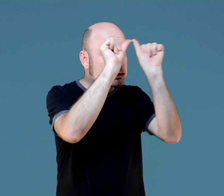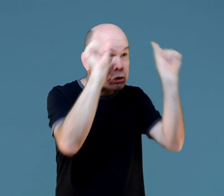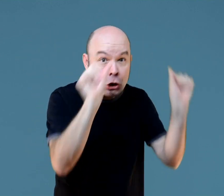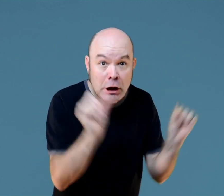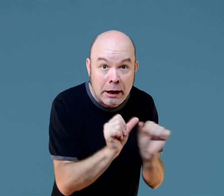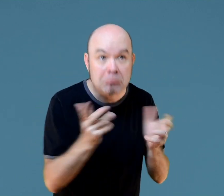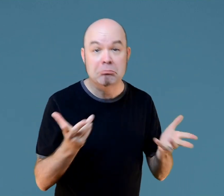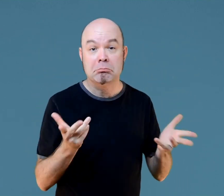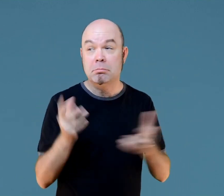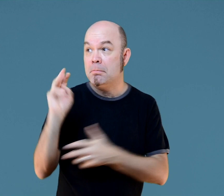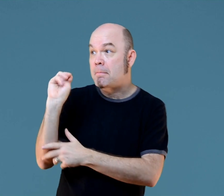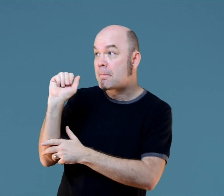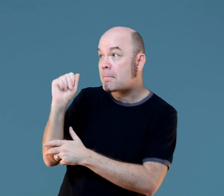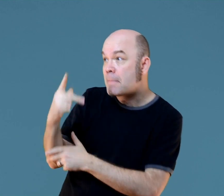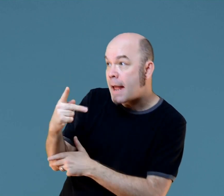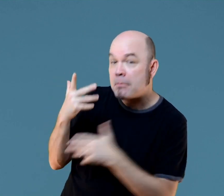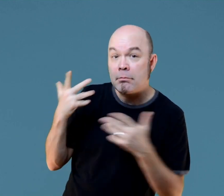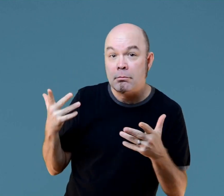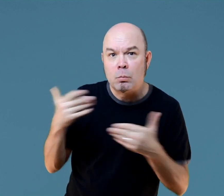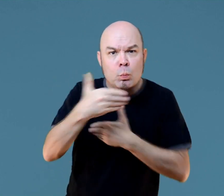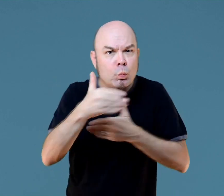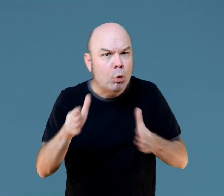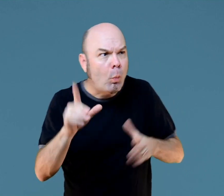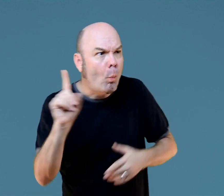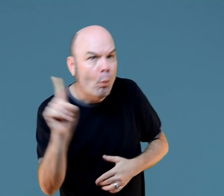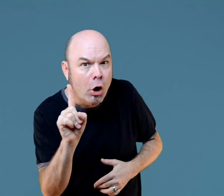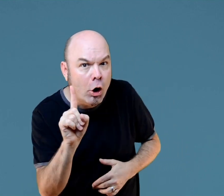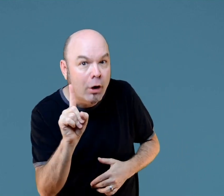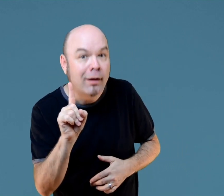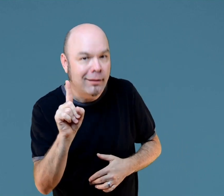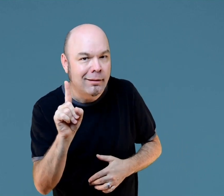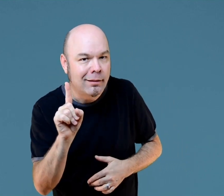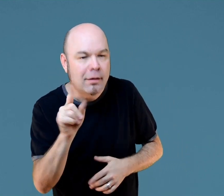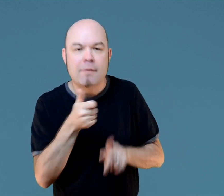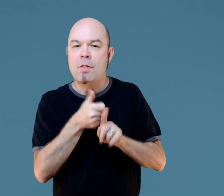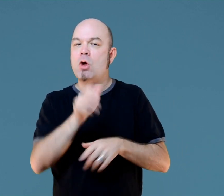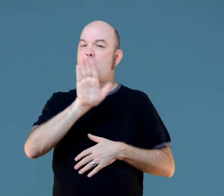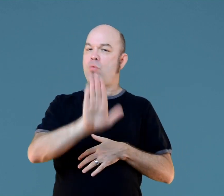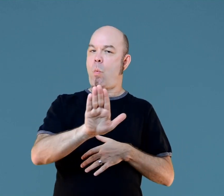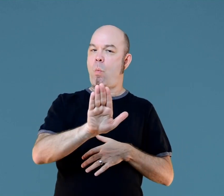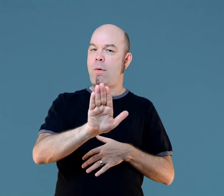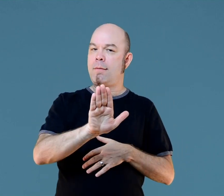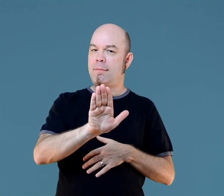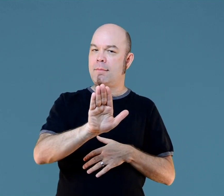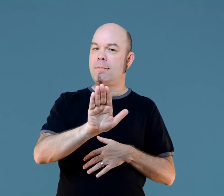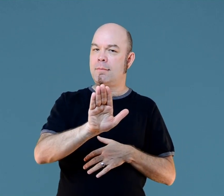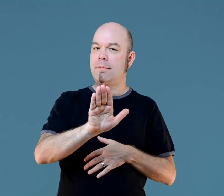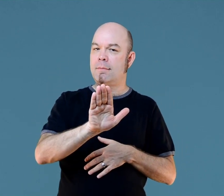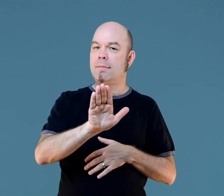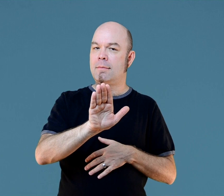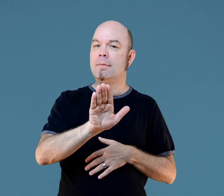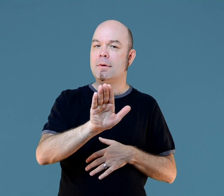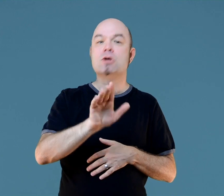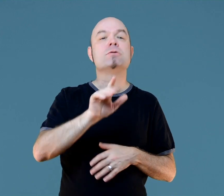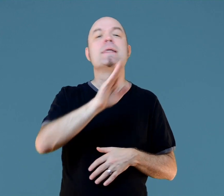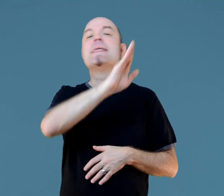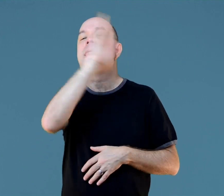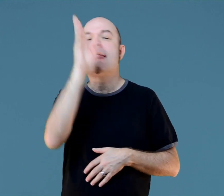The shape, or the map or the room of where something is Sign it from your perspective.